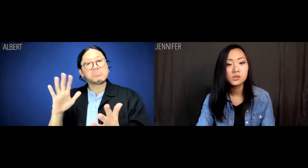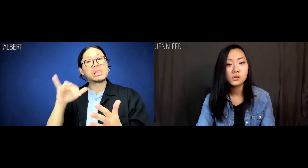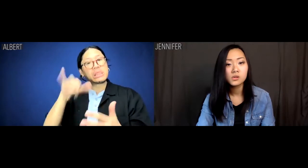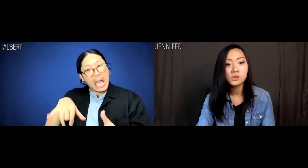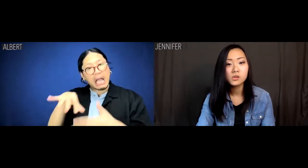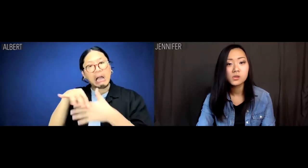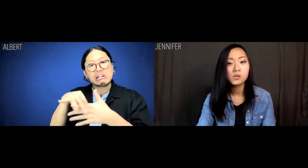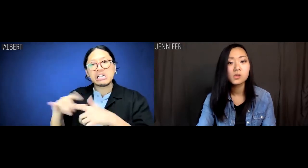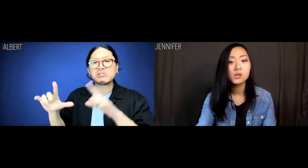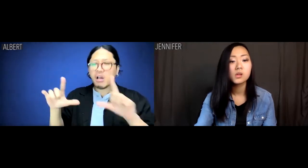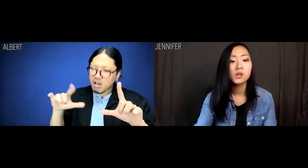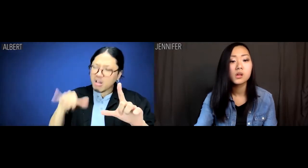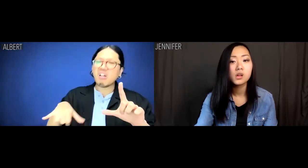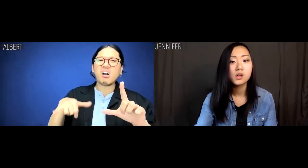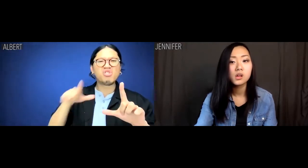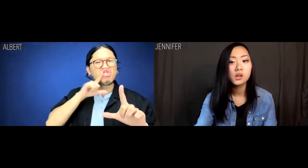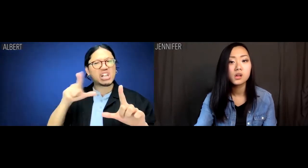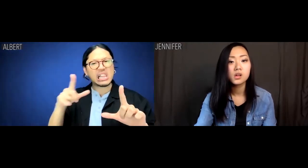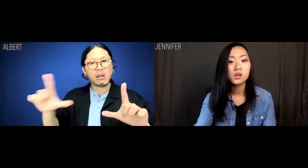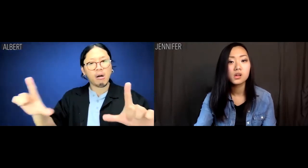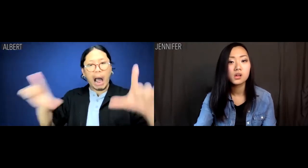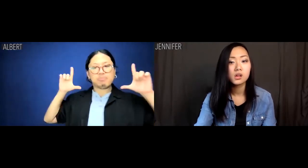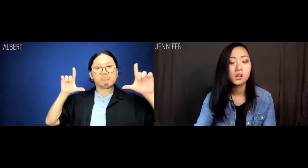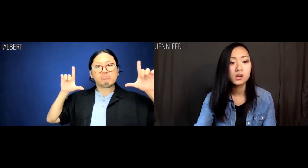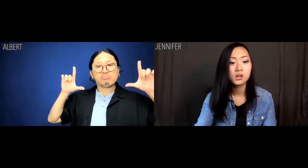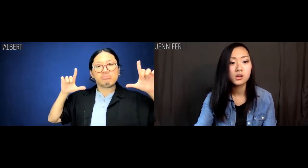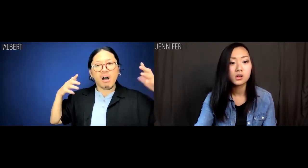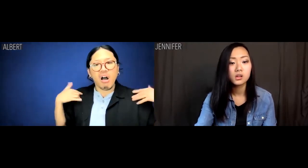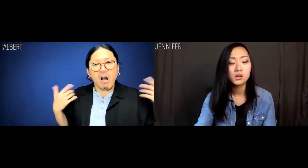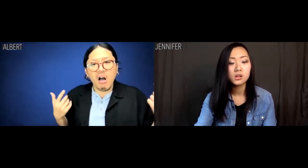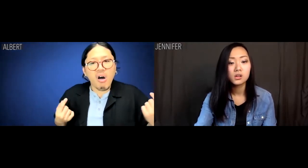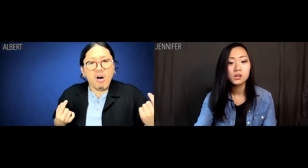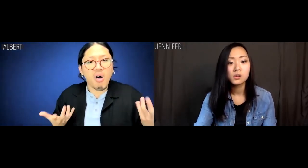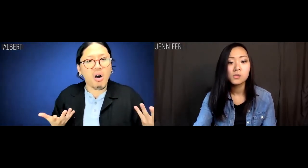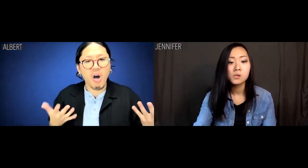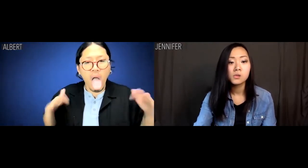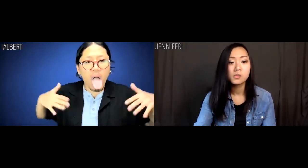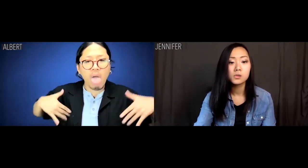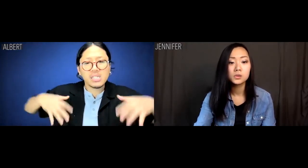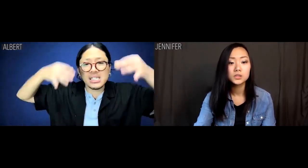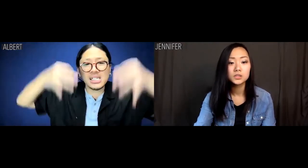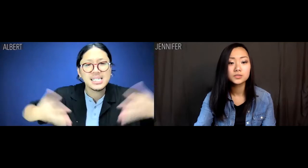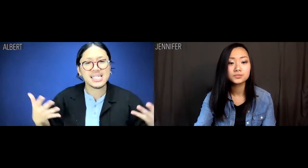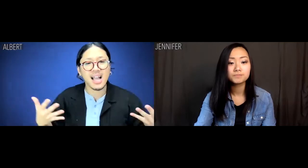but this is the context that shoved upon us before we even get to decide.